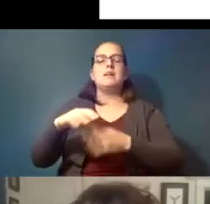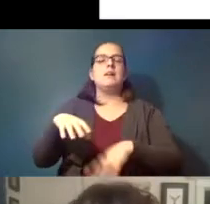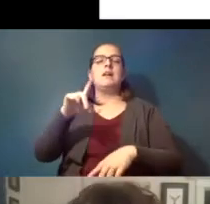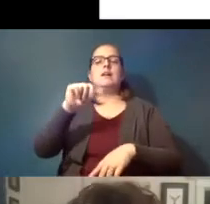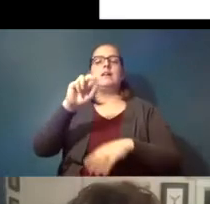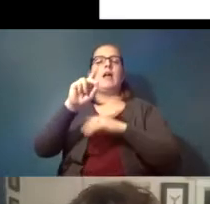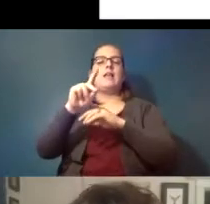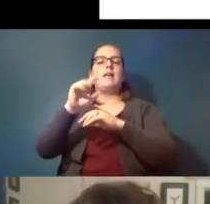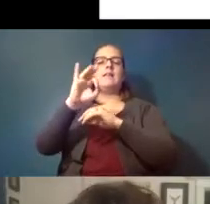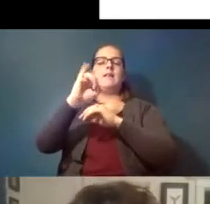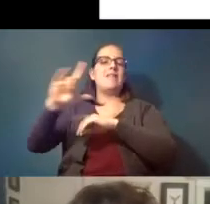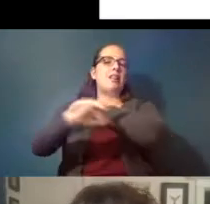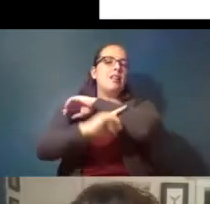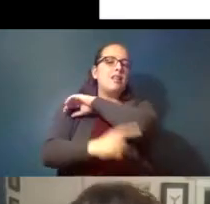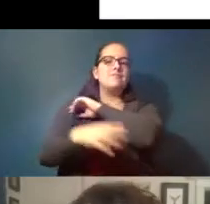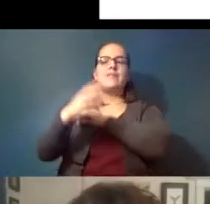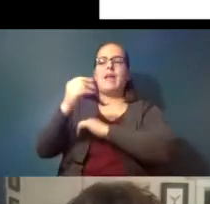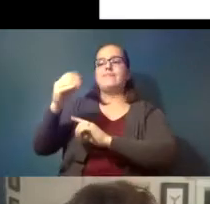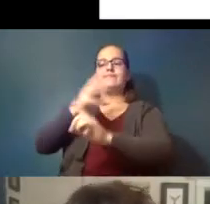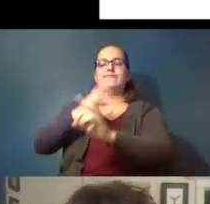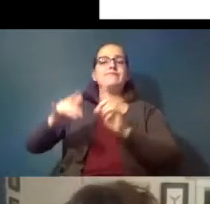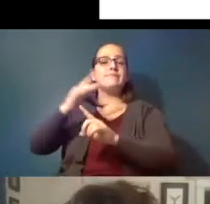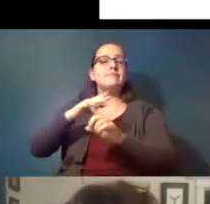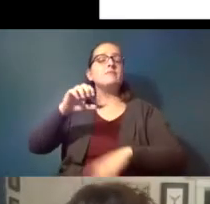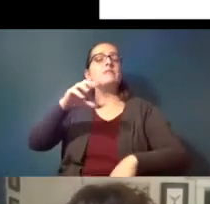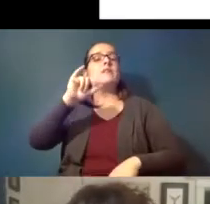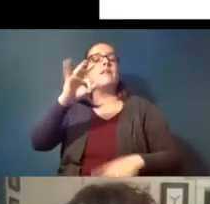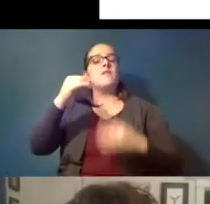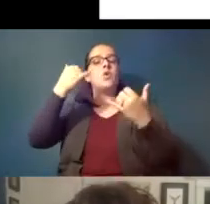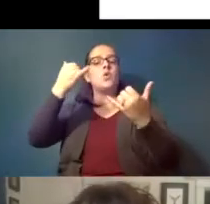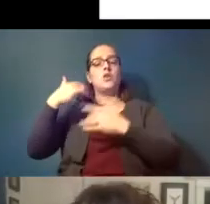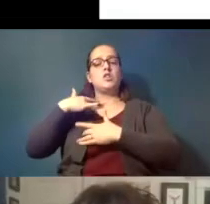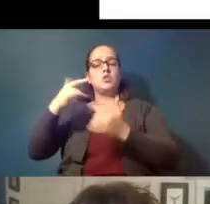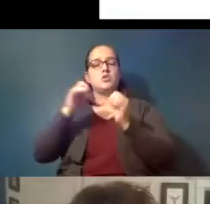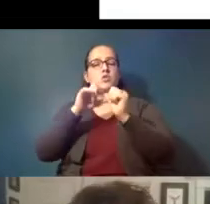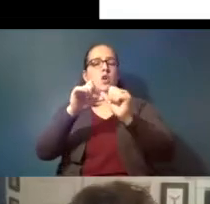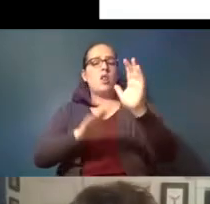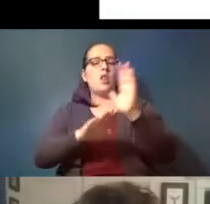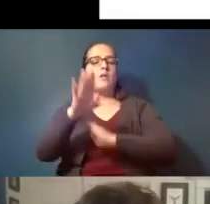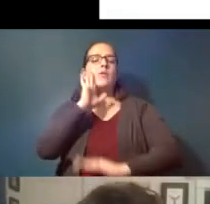and the environment and so if the current trends continue we'll have about 1200 metric tons of